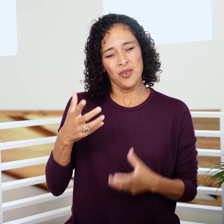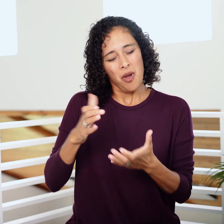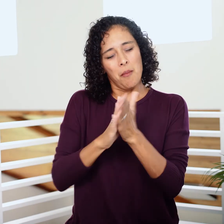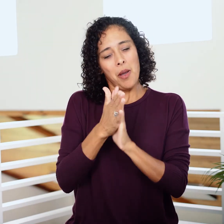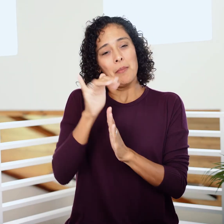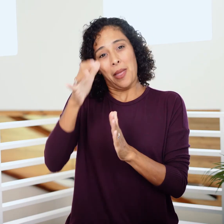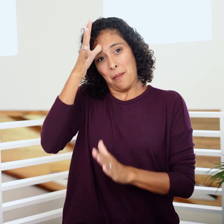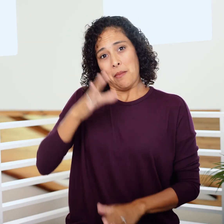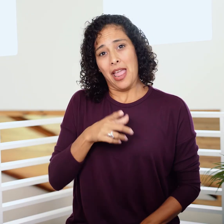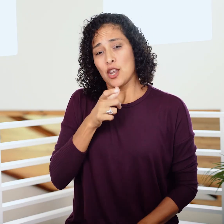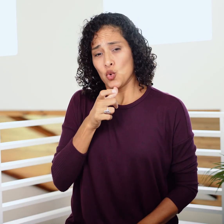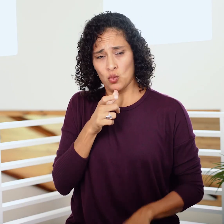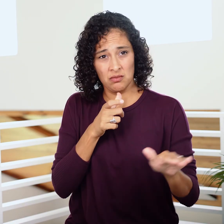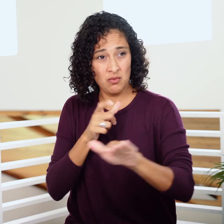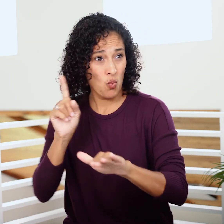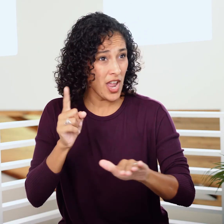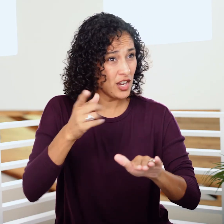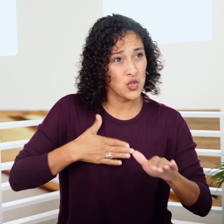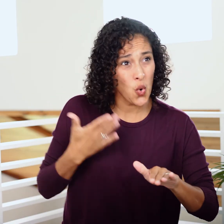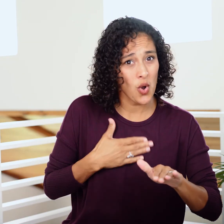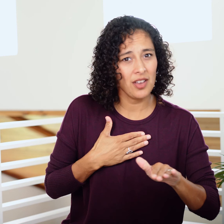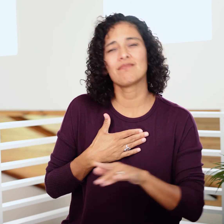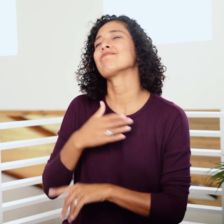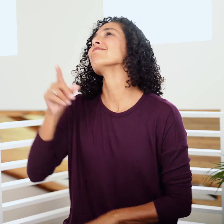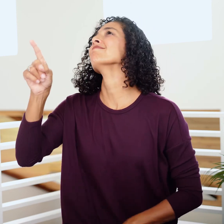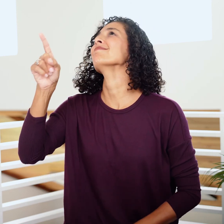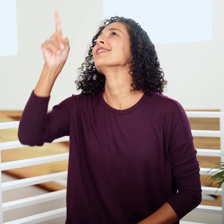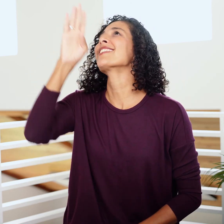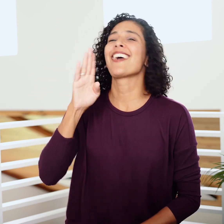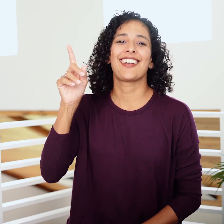the man who knows that He is where the joy is!